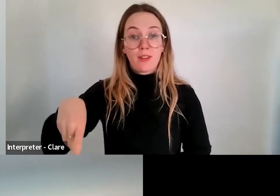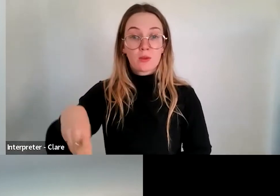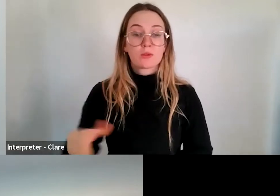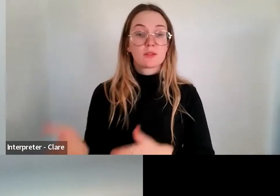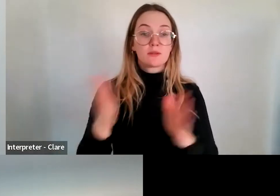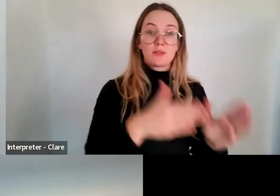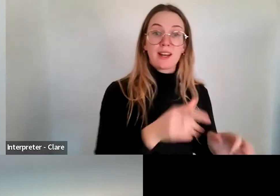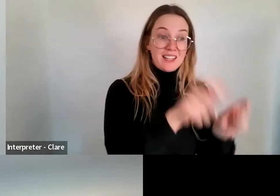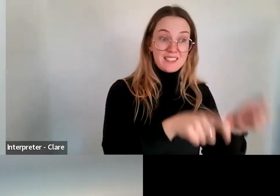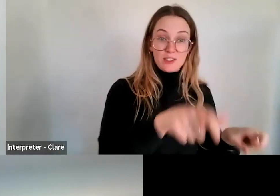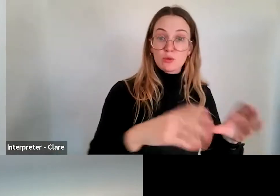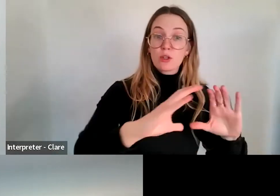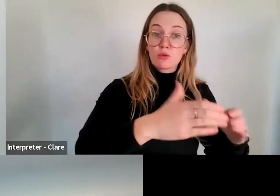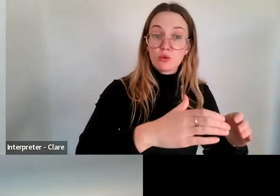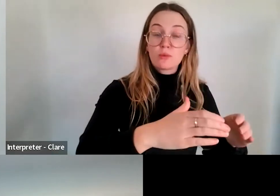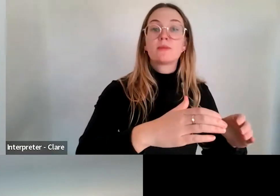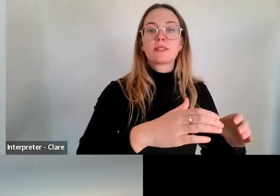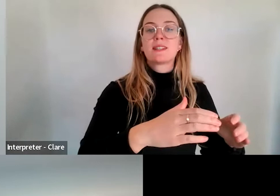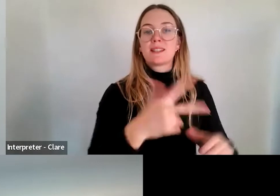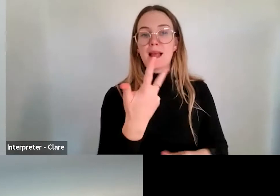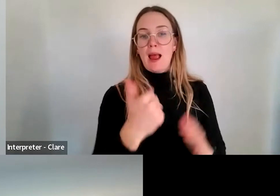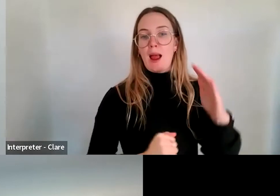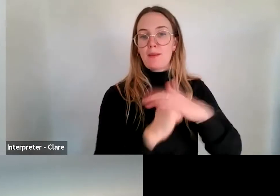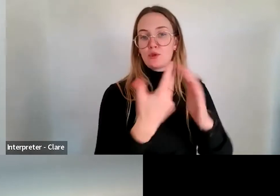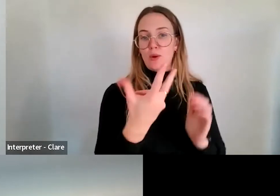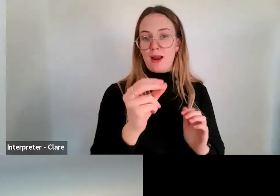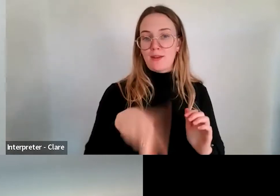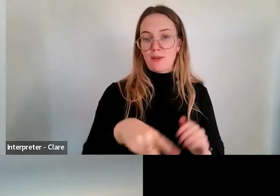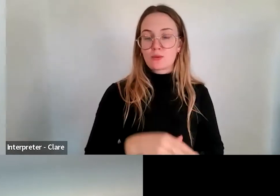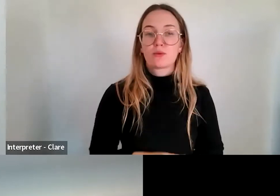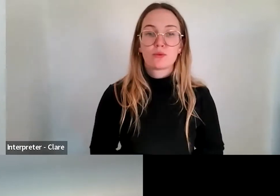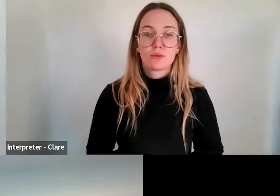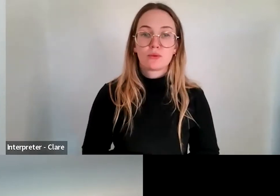individuals and groups category, it's And really, I guess we wanted